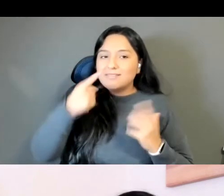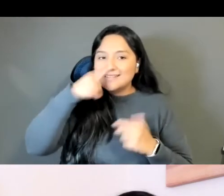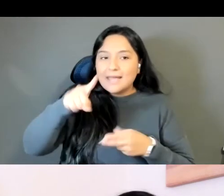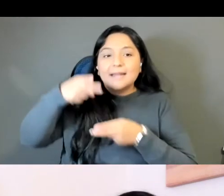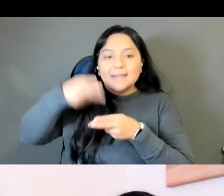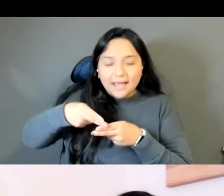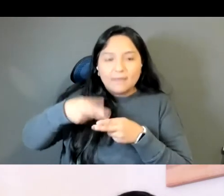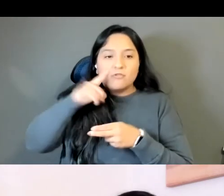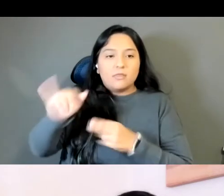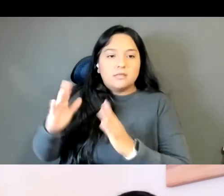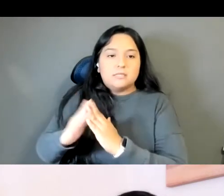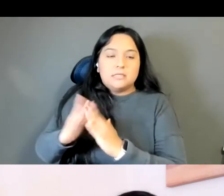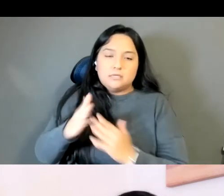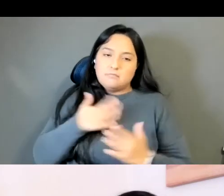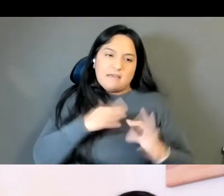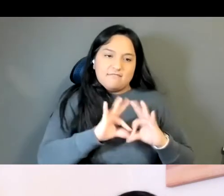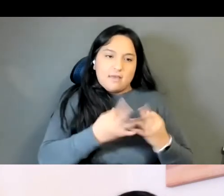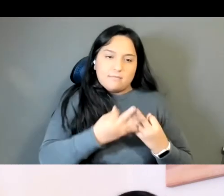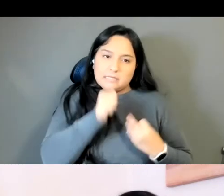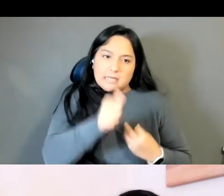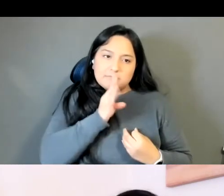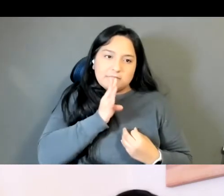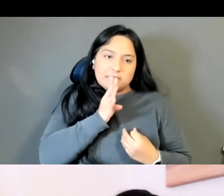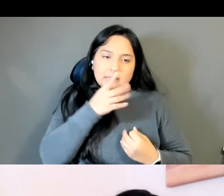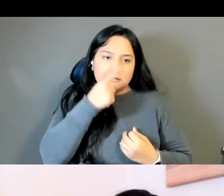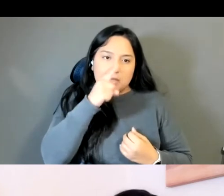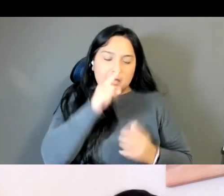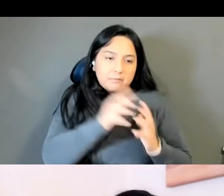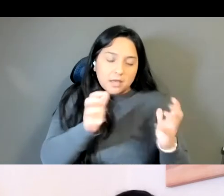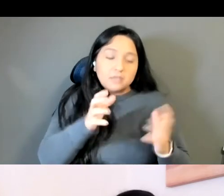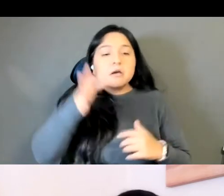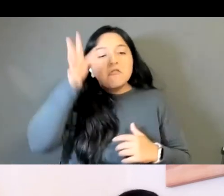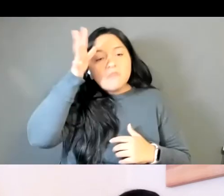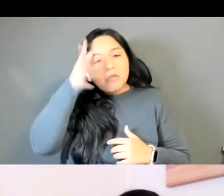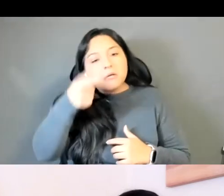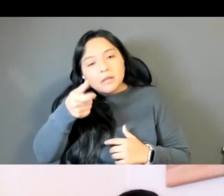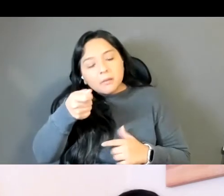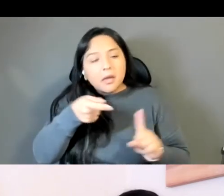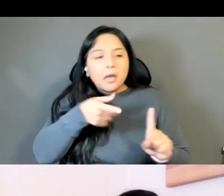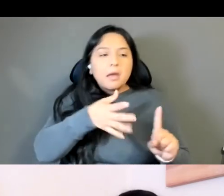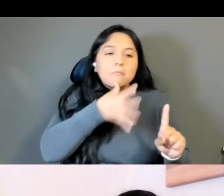My mother spoke it the best, and my father spoke at some, but the kids we were homeschooled